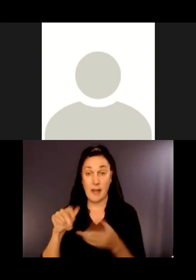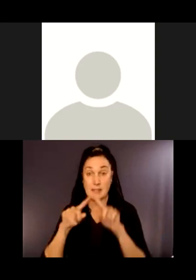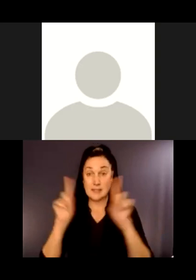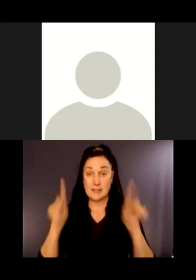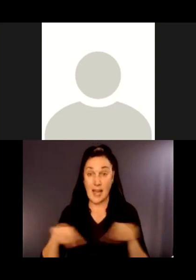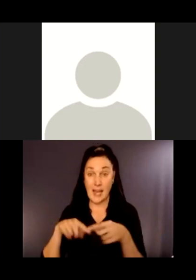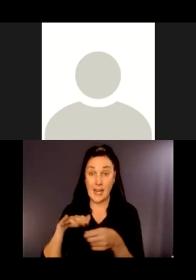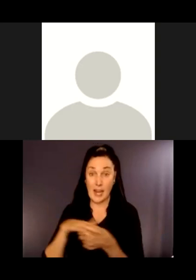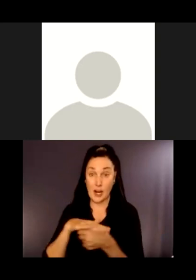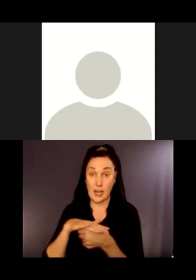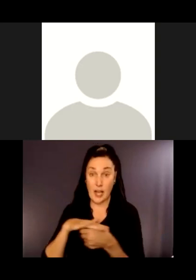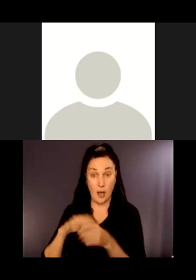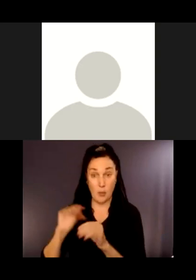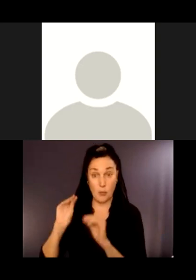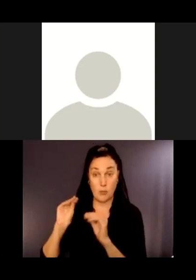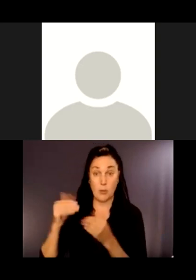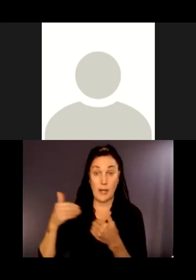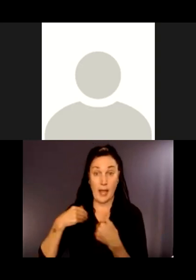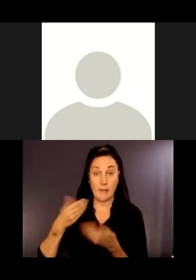kiosk and had things people could carry with them for